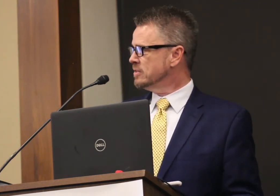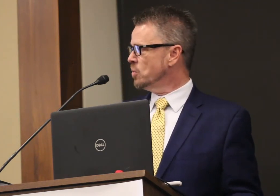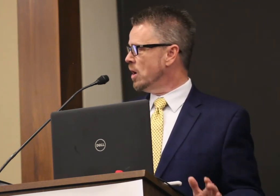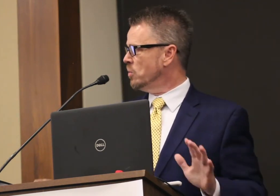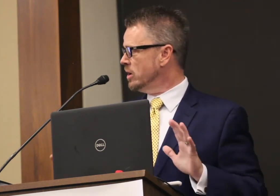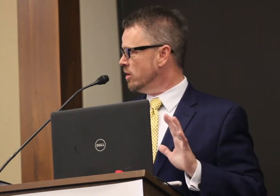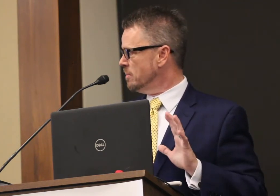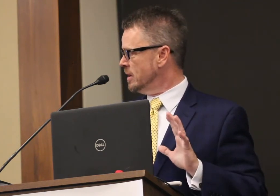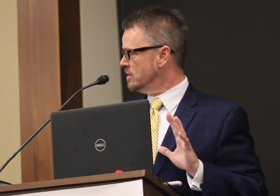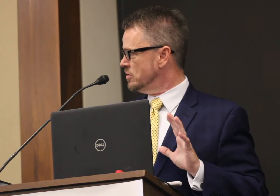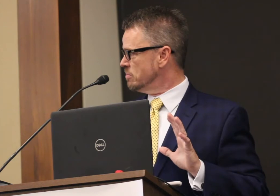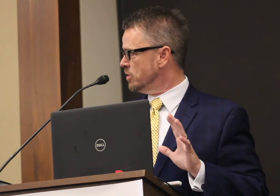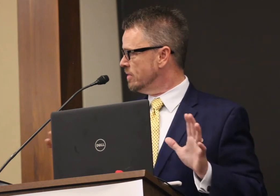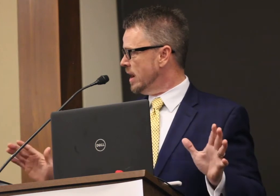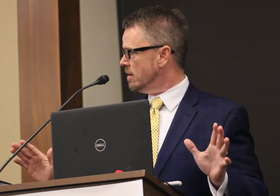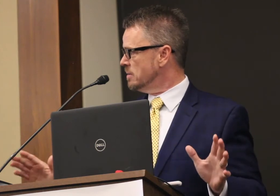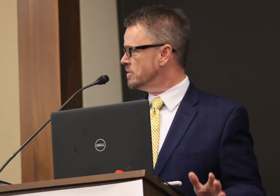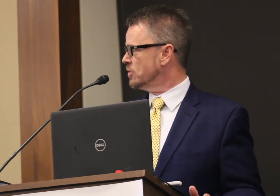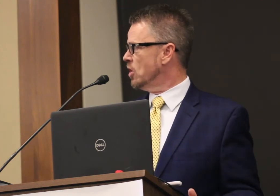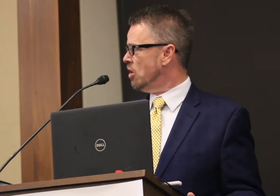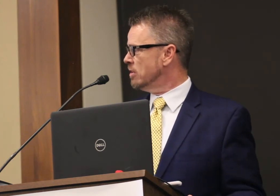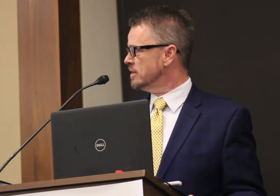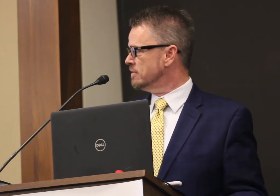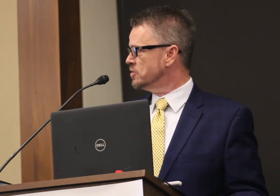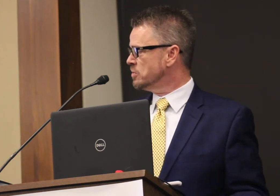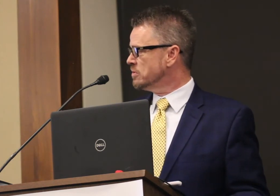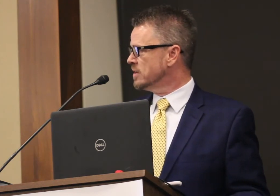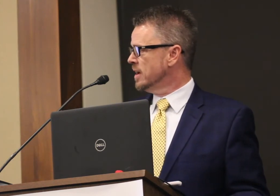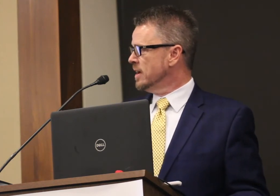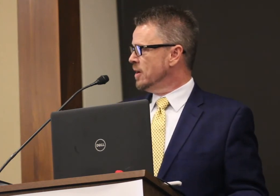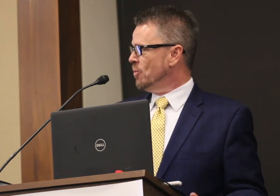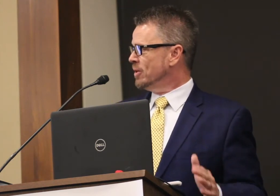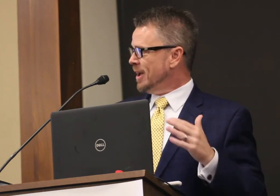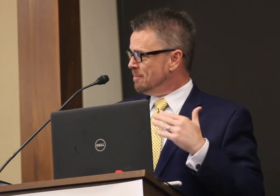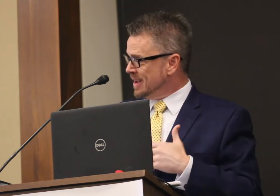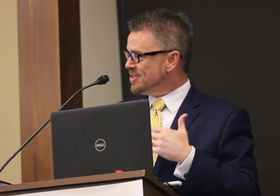is while we are committed to improving outcomes for all individuals, what that means